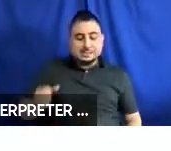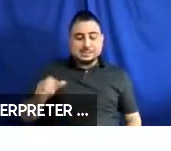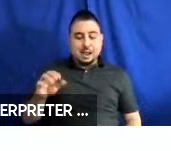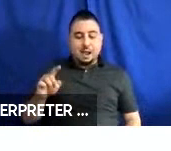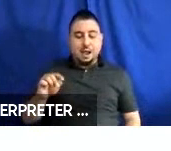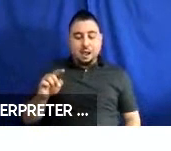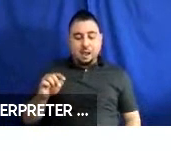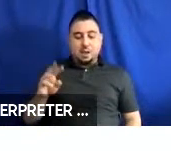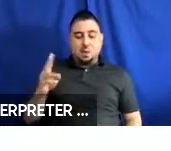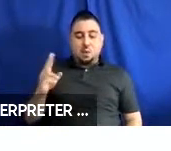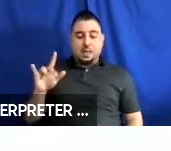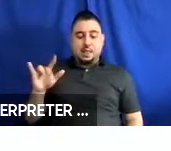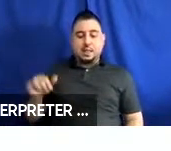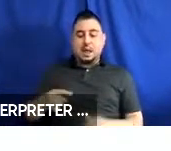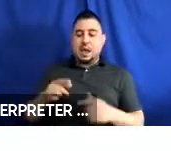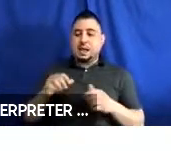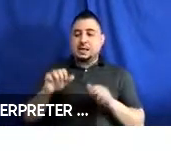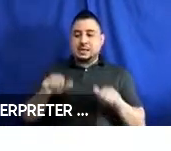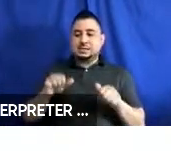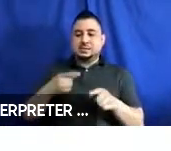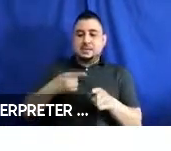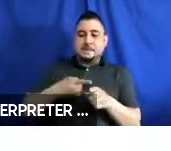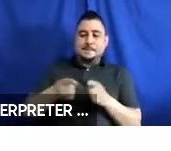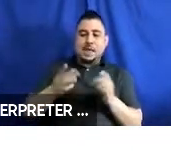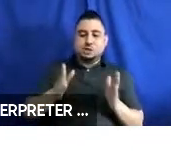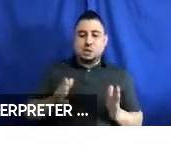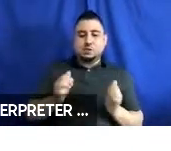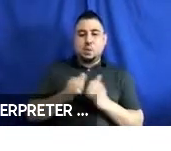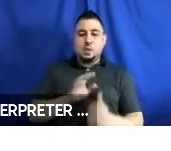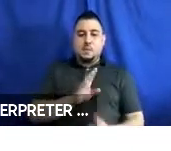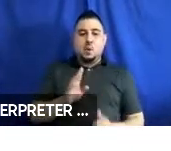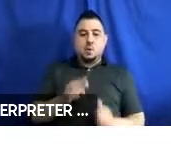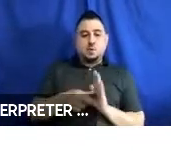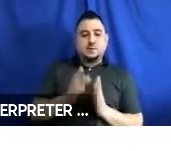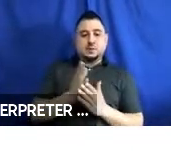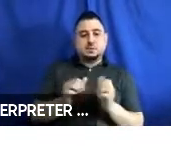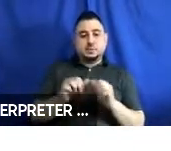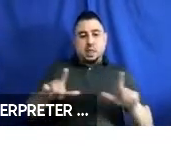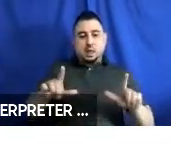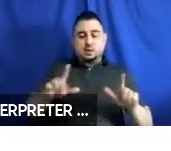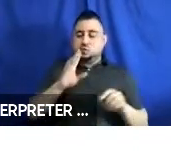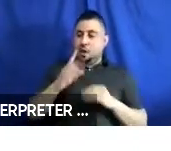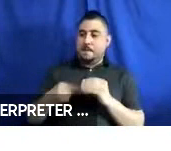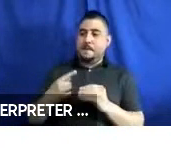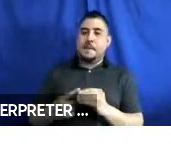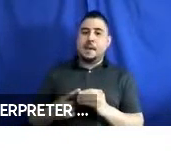Specialist with the Board. And we’re going to go over a few slides here to talk about